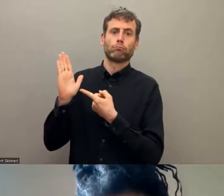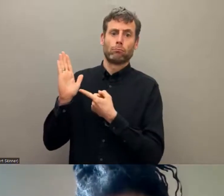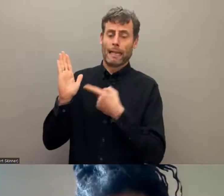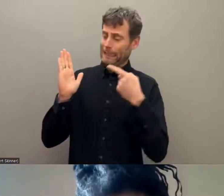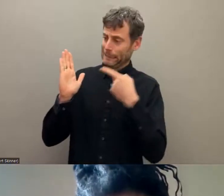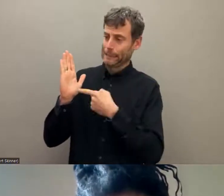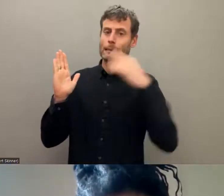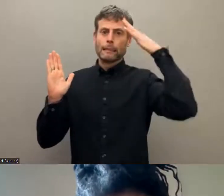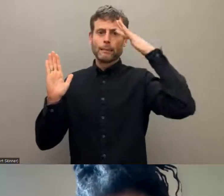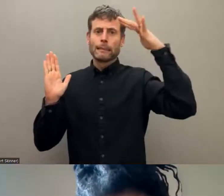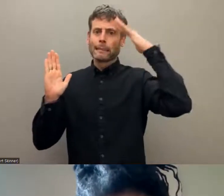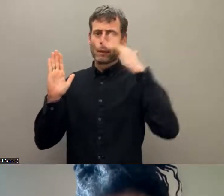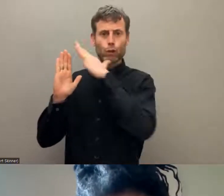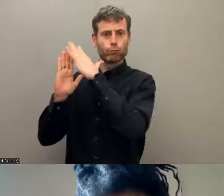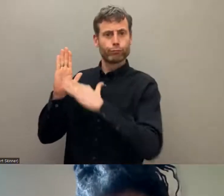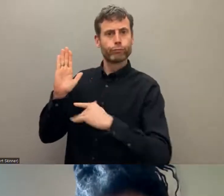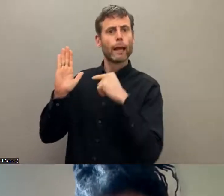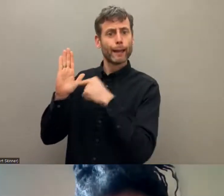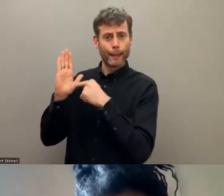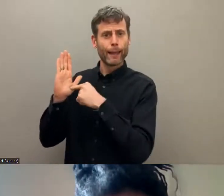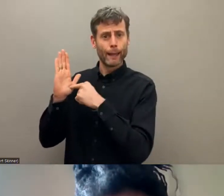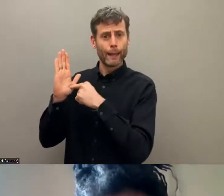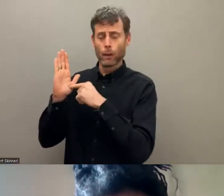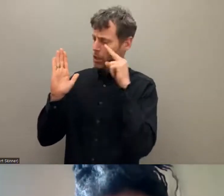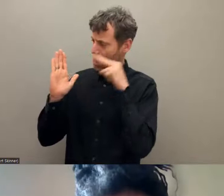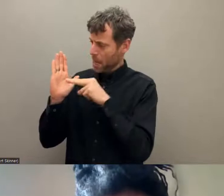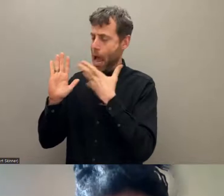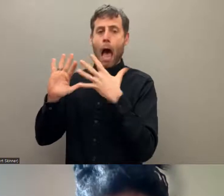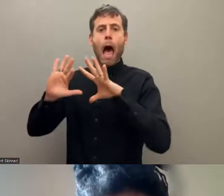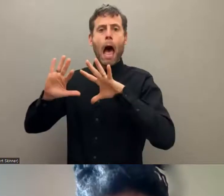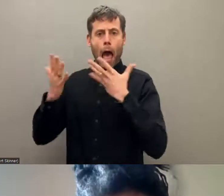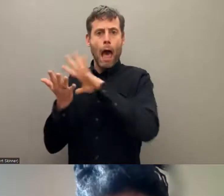to work with knowledge of the necessities that these people have.